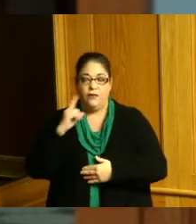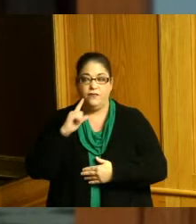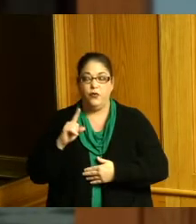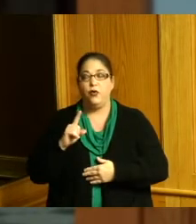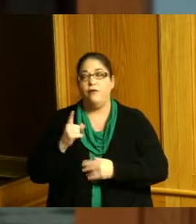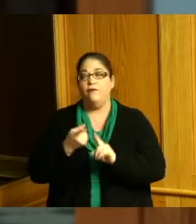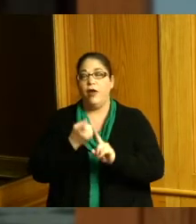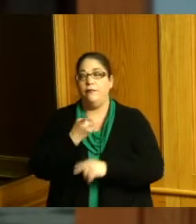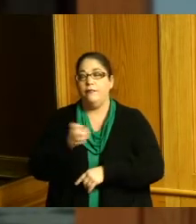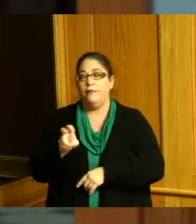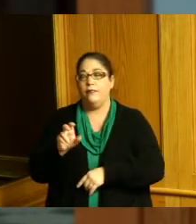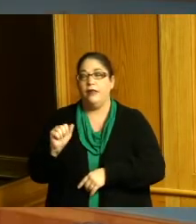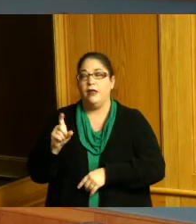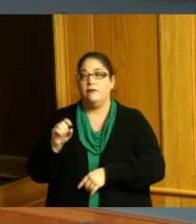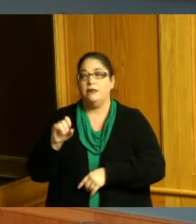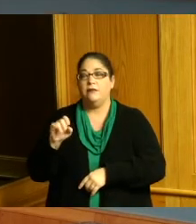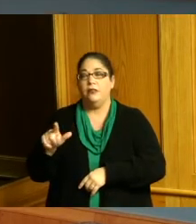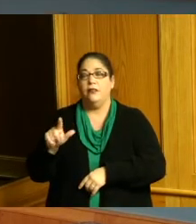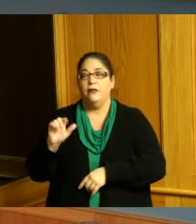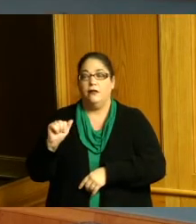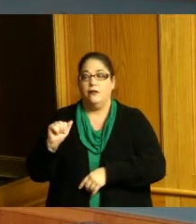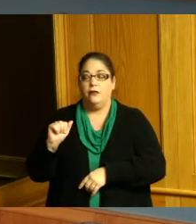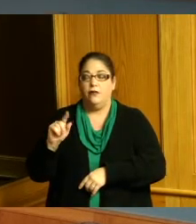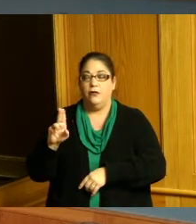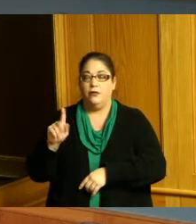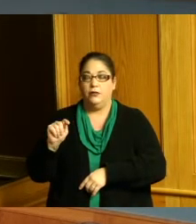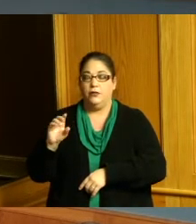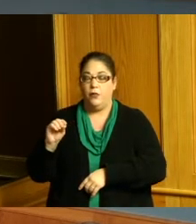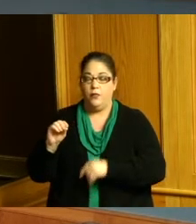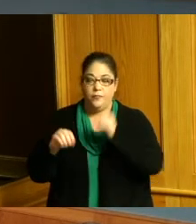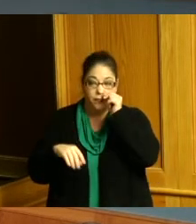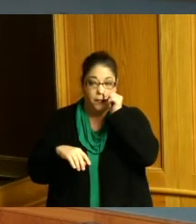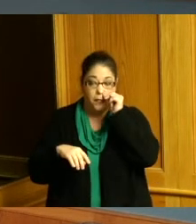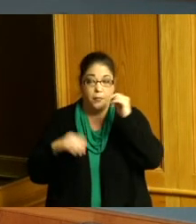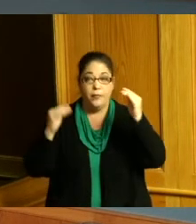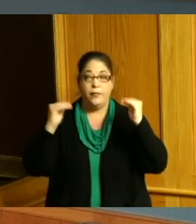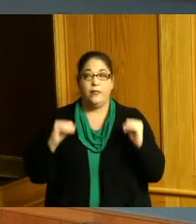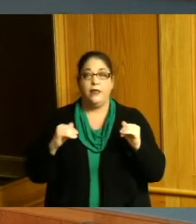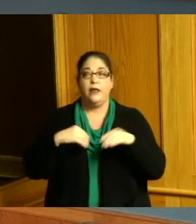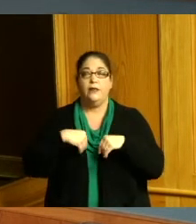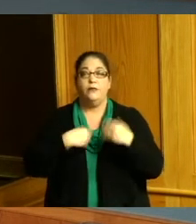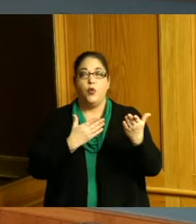thank you so much any questions or comments make a motion to adopt item number seven